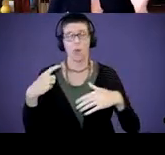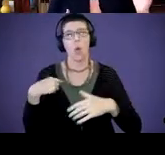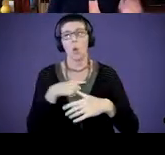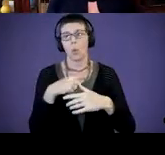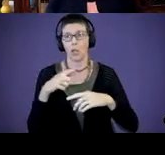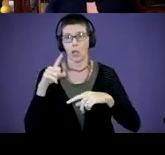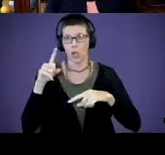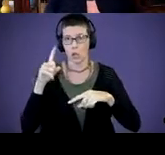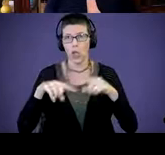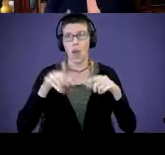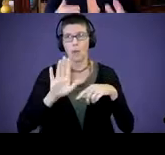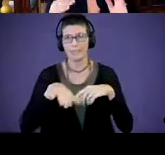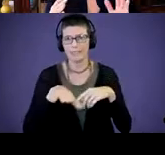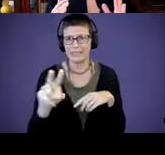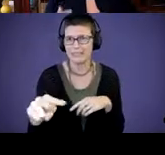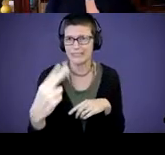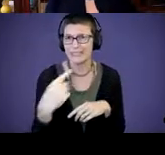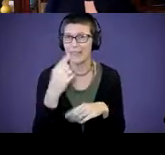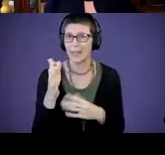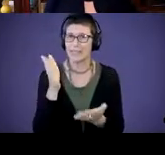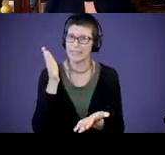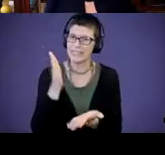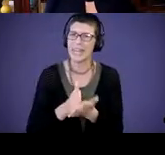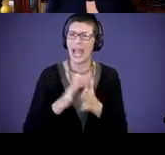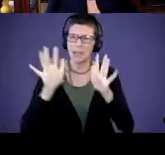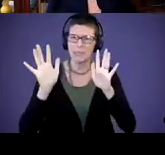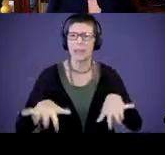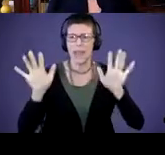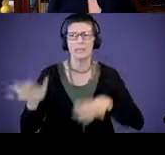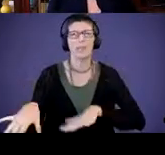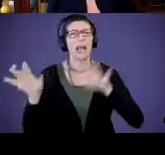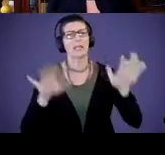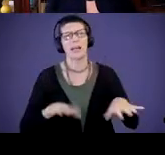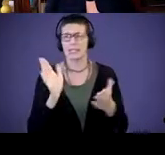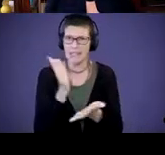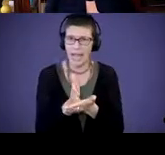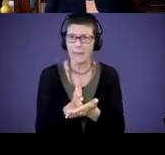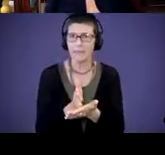his attention to say, “Stop splashing!” “You're going to make your sister mad.” Or